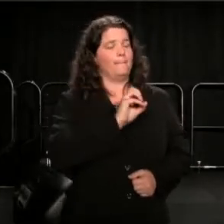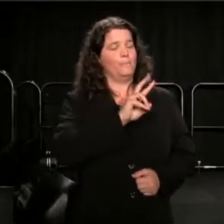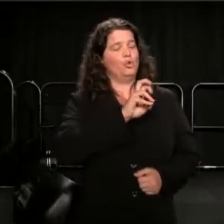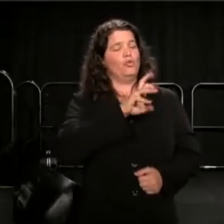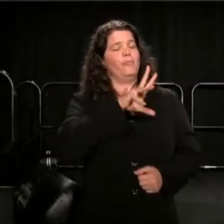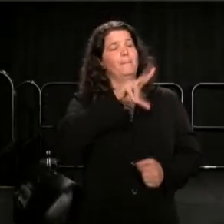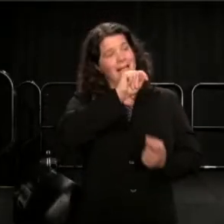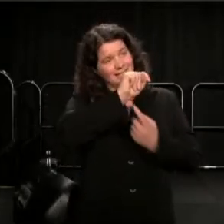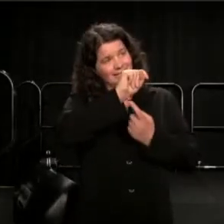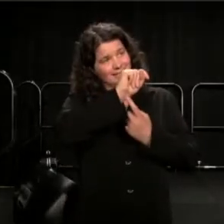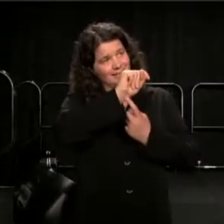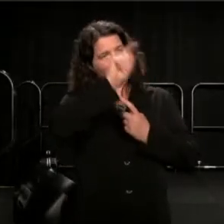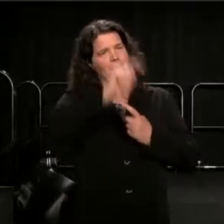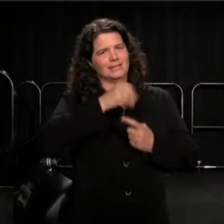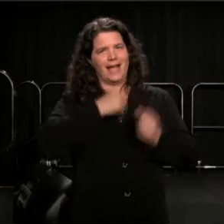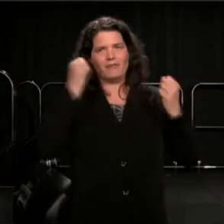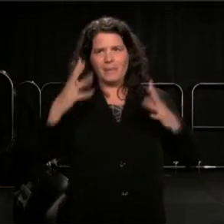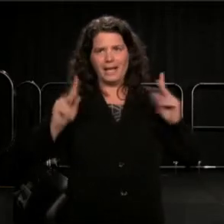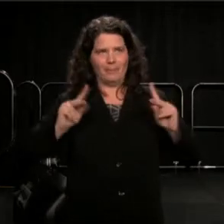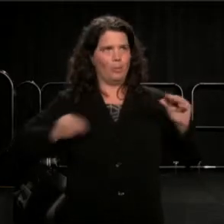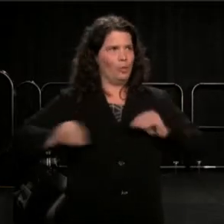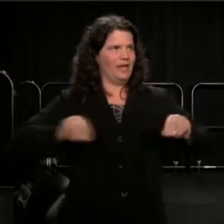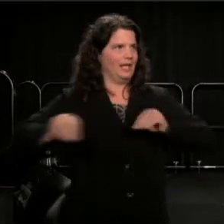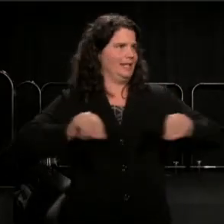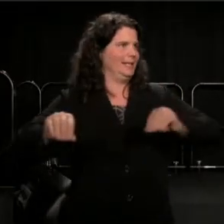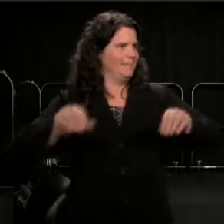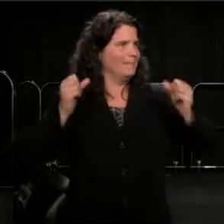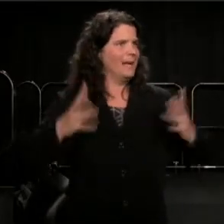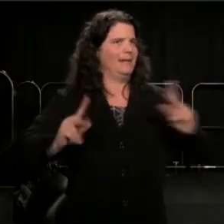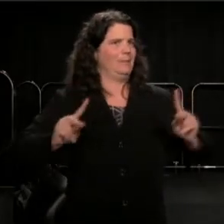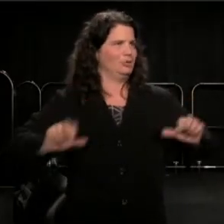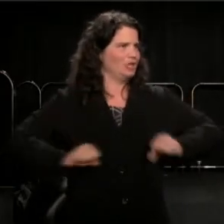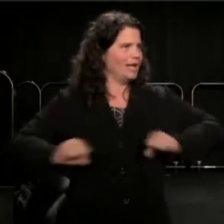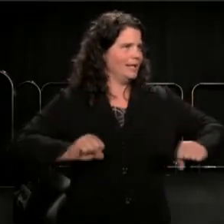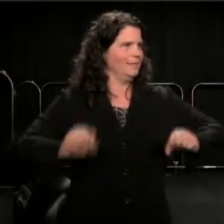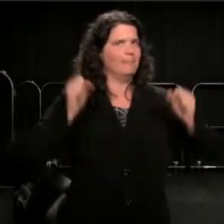shakers and seekers. All that we can attract.